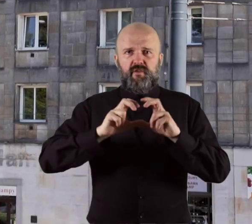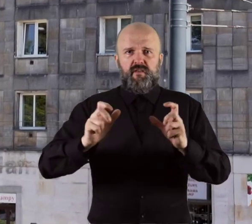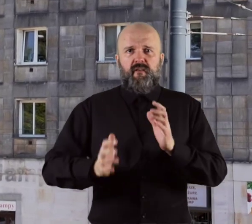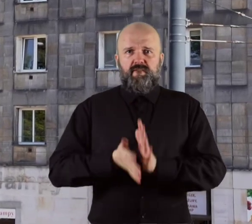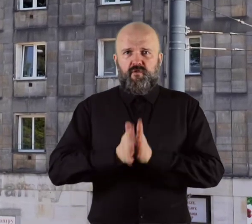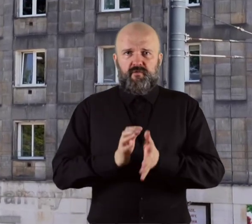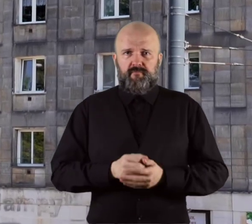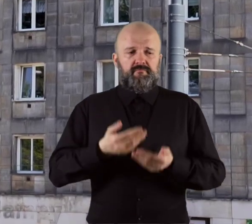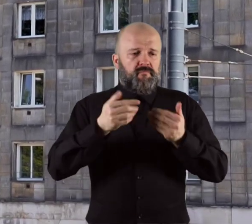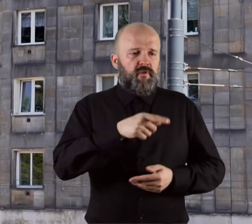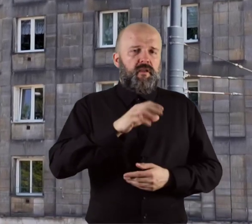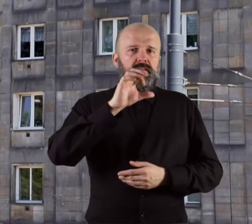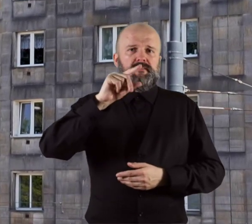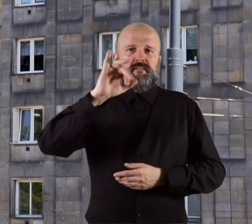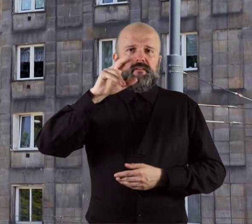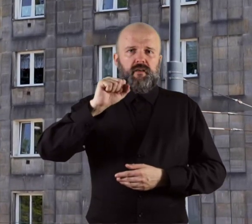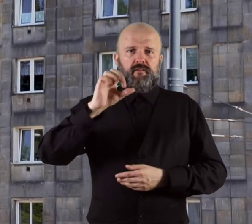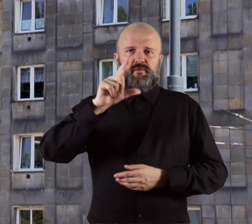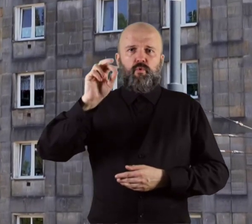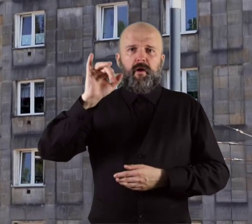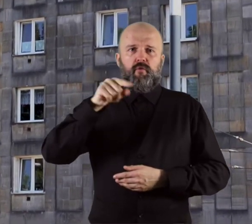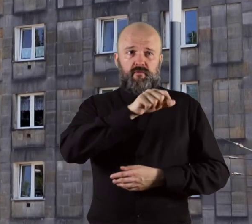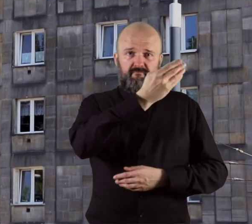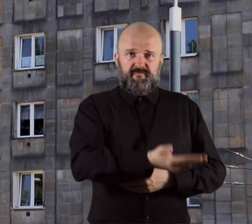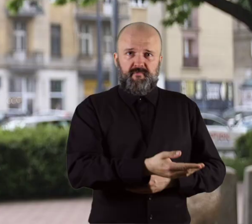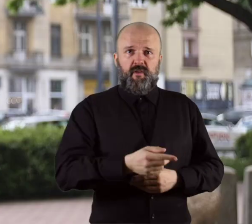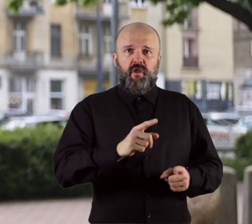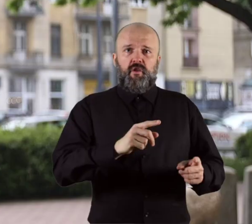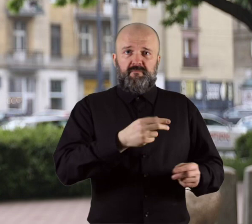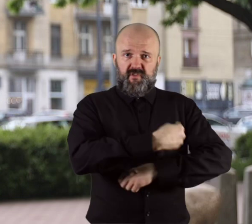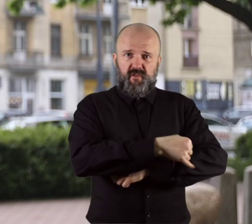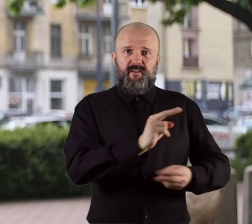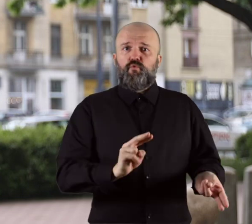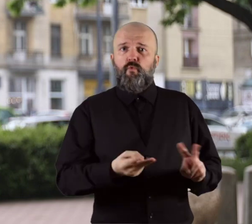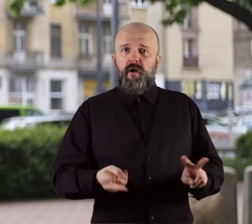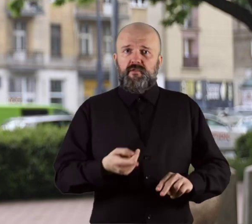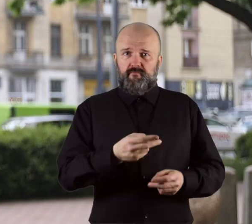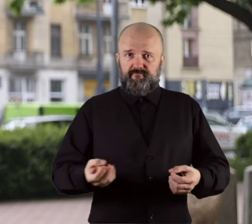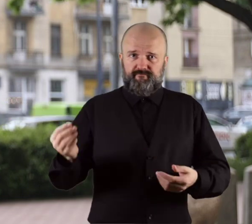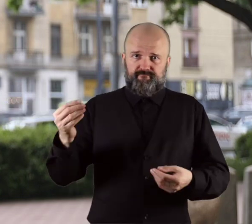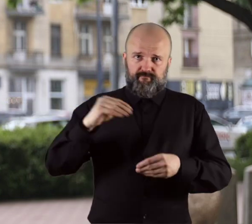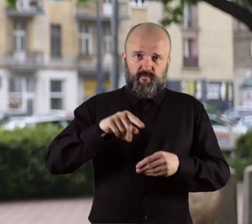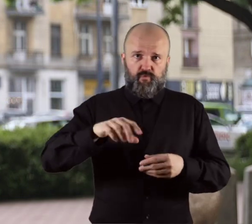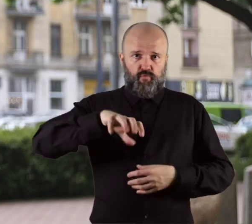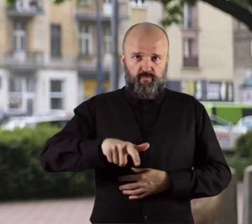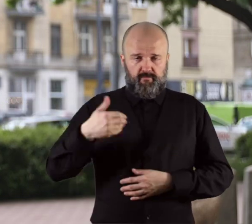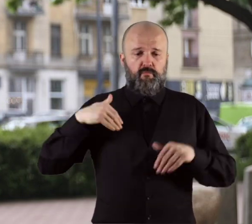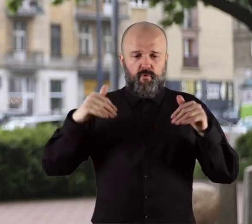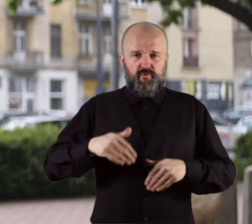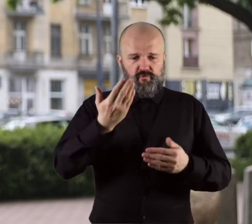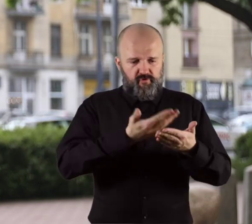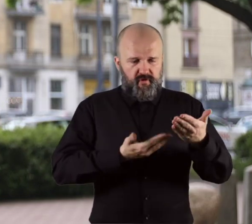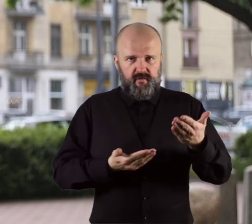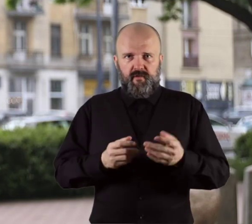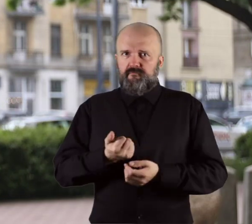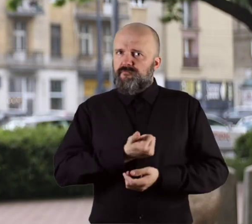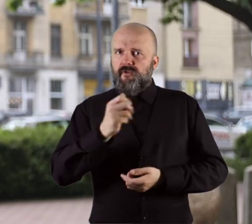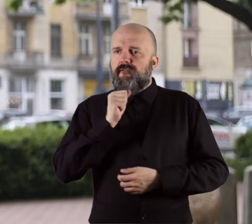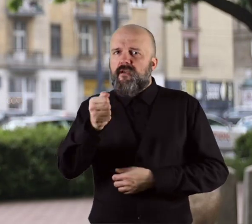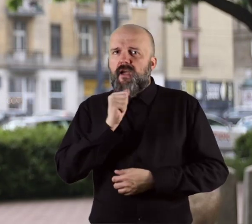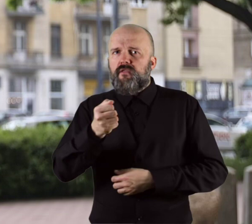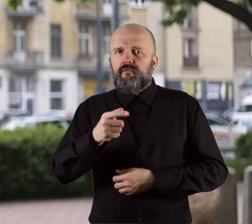Thanks to Cecylia Słapakowa - a journalist and translator associated with the group, today we can read a series of interviews with Jewish women from various social and professional groups.